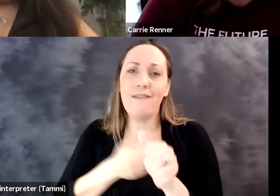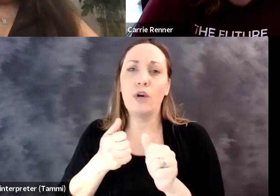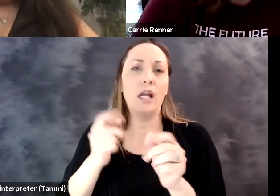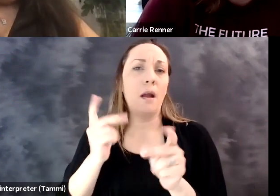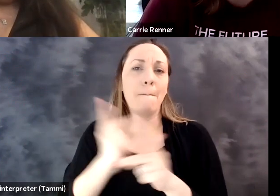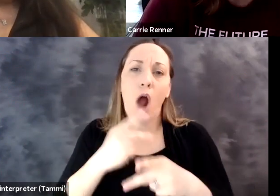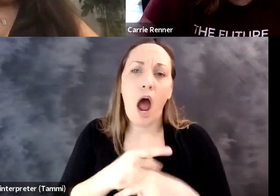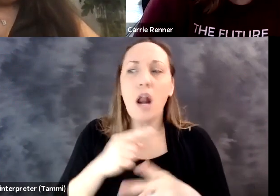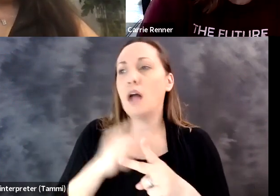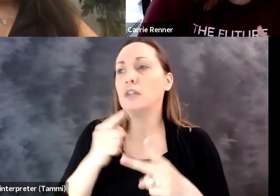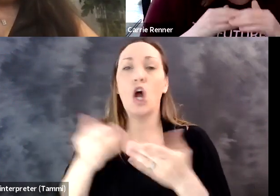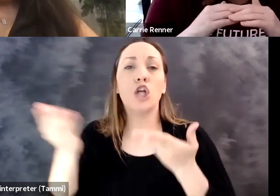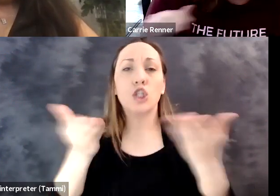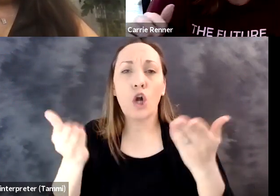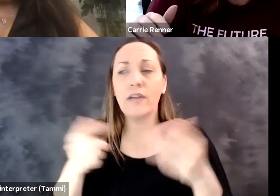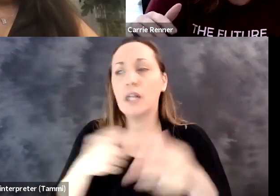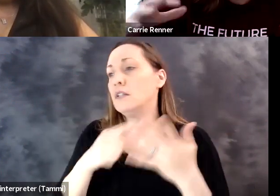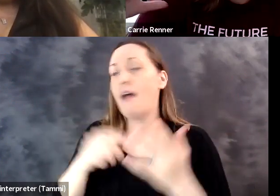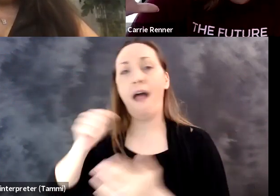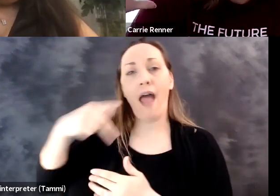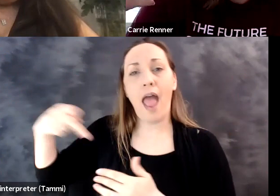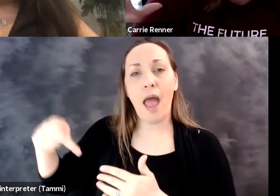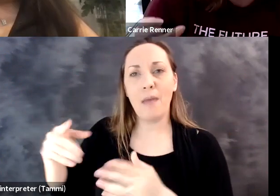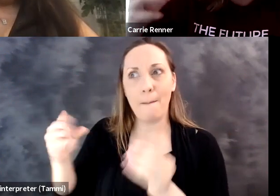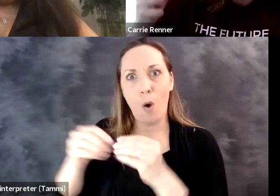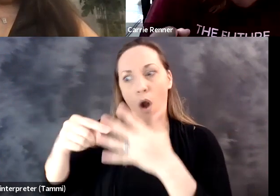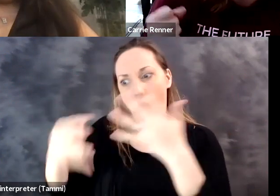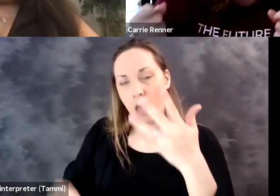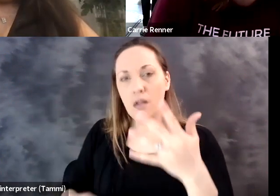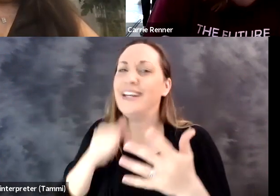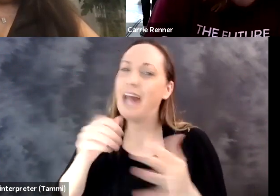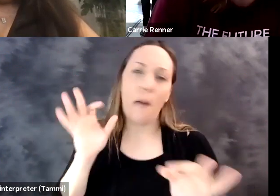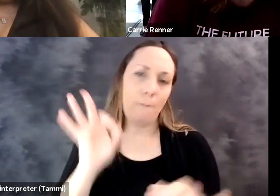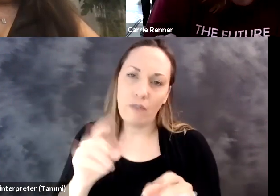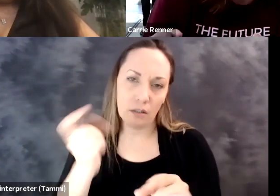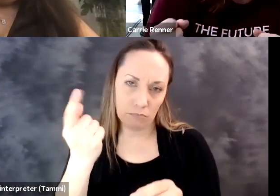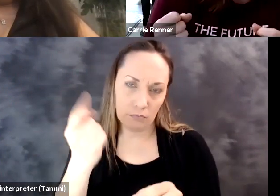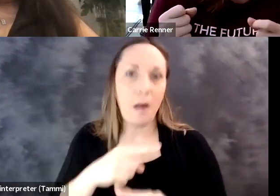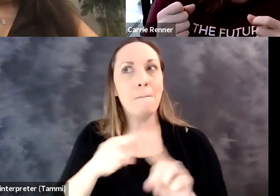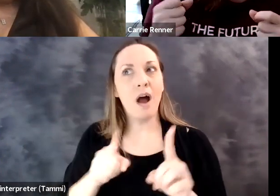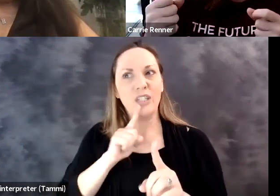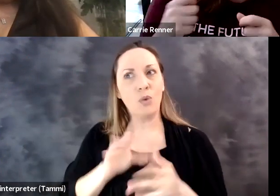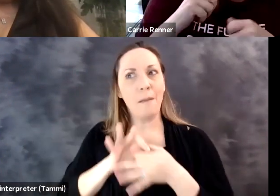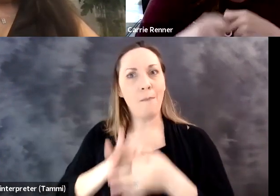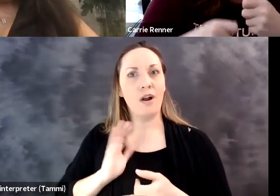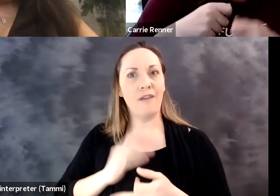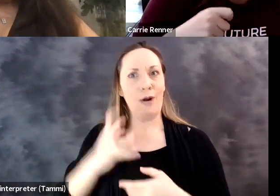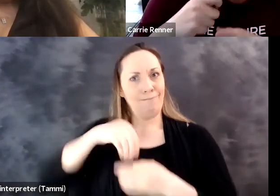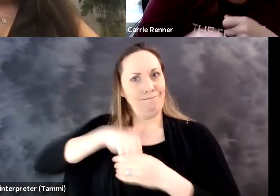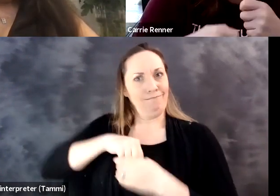taken the charge with accessibility across every product, service, website, app, and more. We're far from perfect but I would say